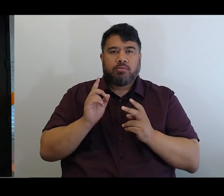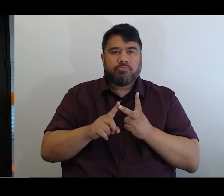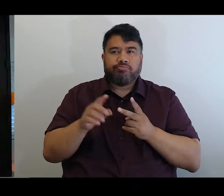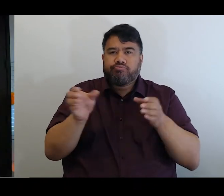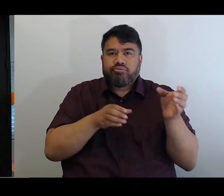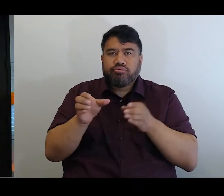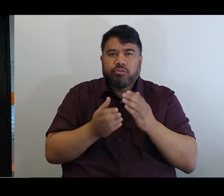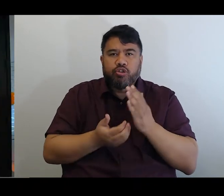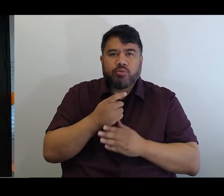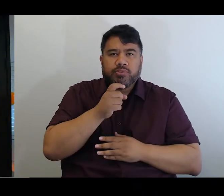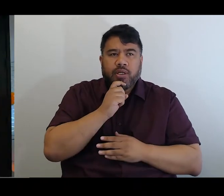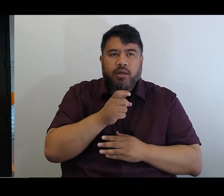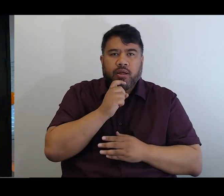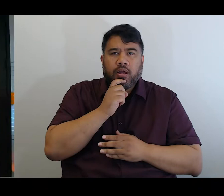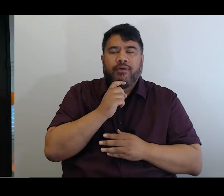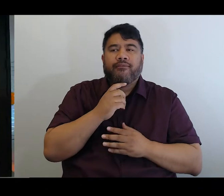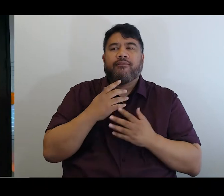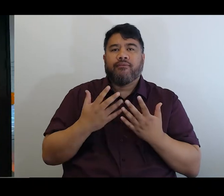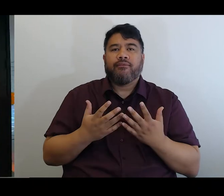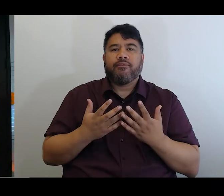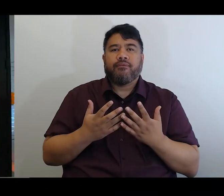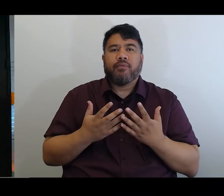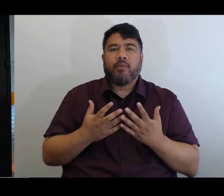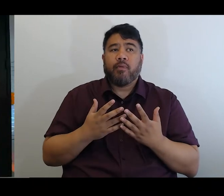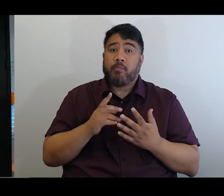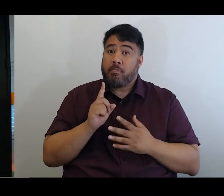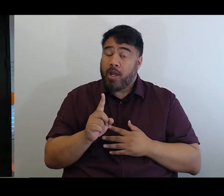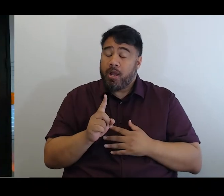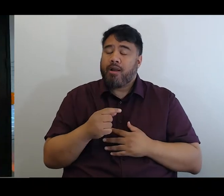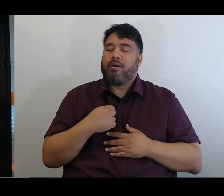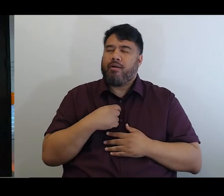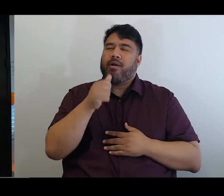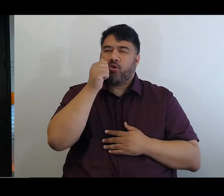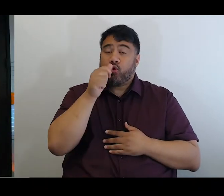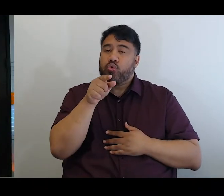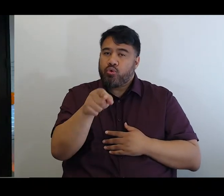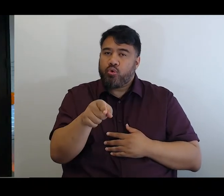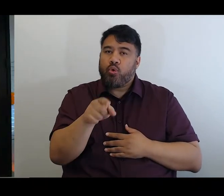But I know that you will help us, support us and hold us to account.